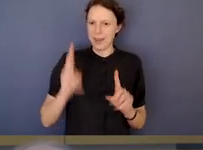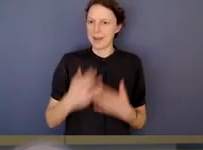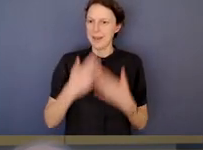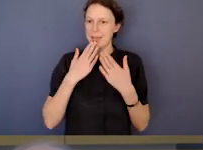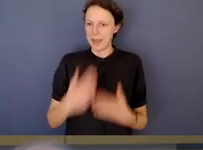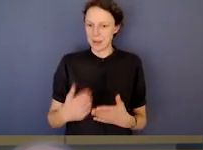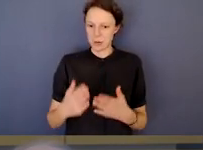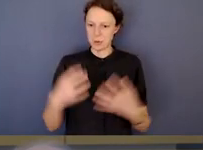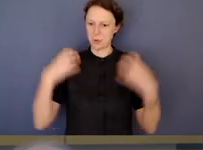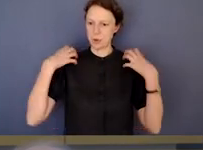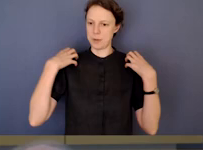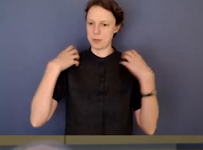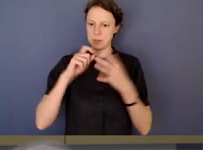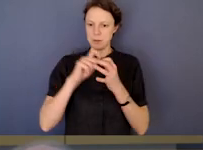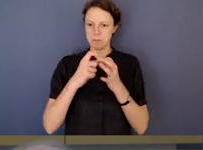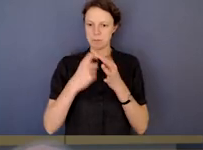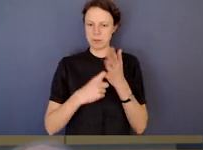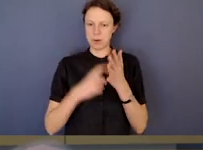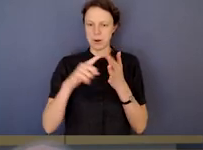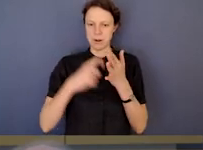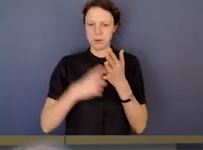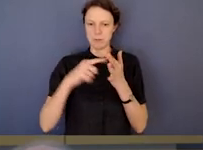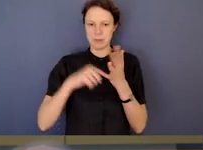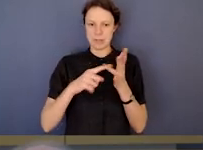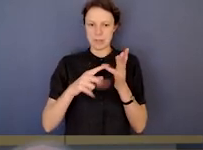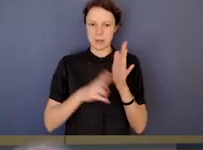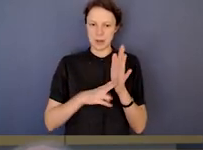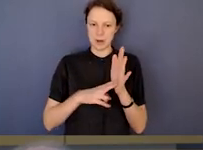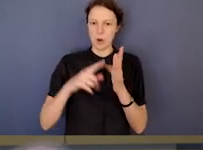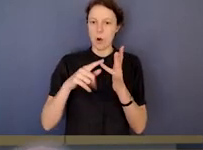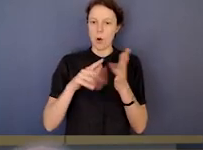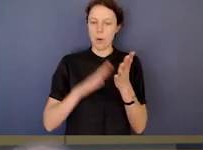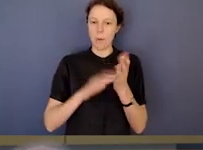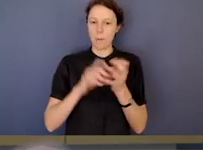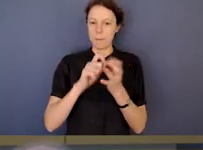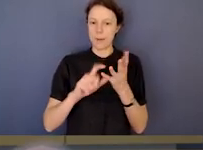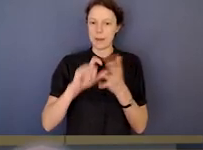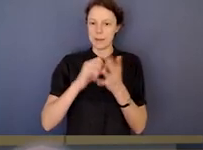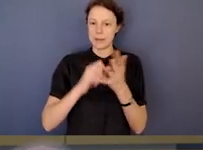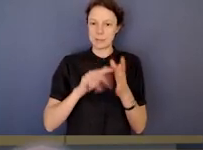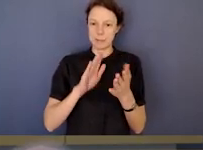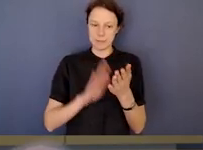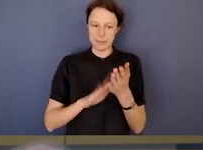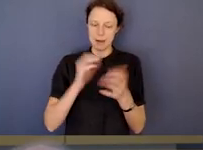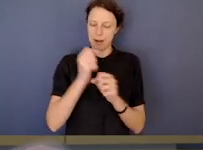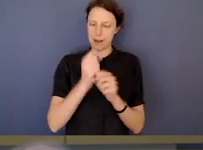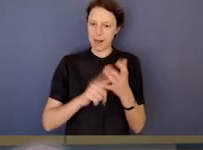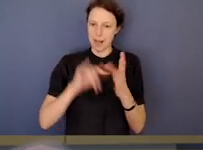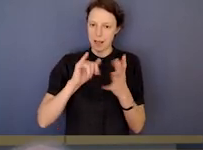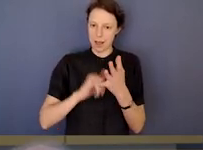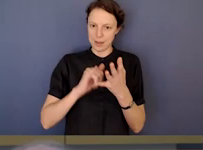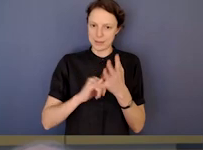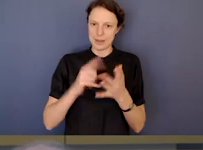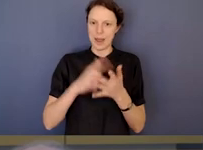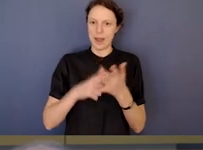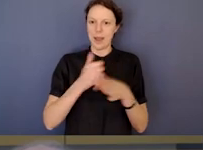and a big thank you again to Commissioner Brereton, Ombudsman Glass and acting Commissioner Farrow and to everyone who's attended today